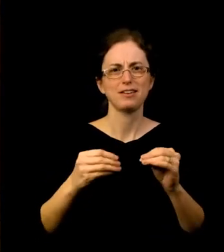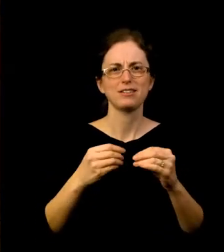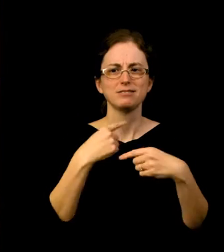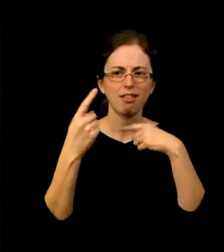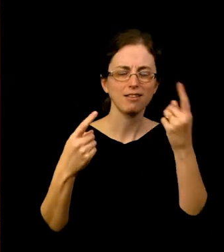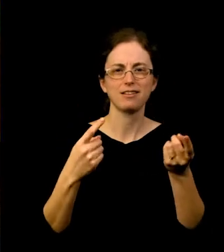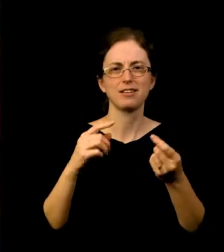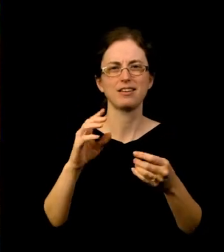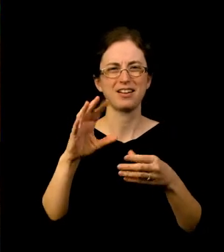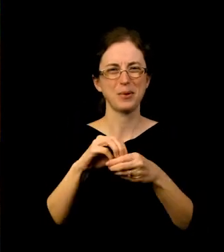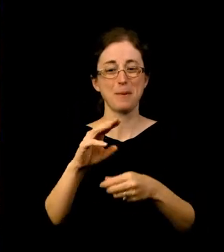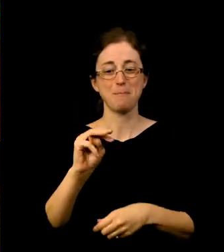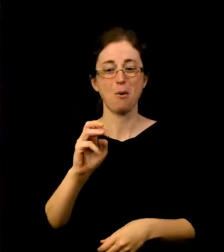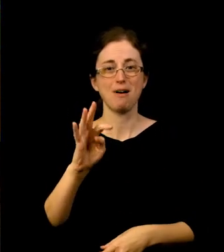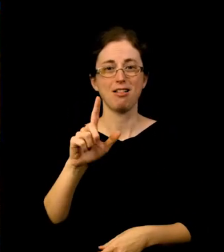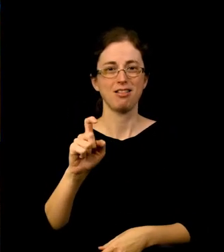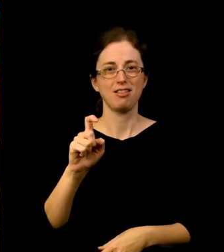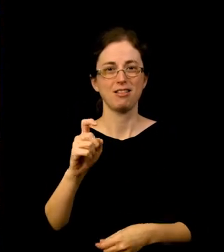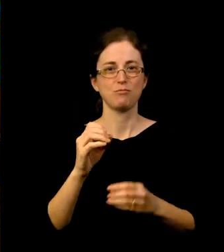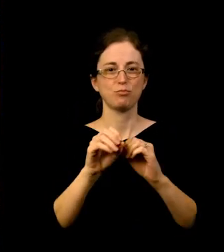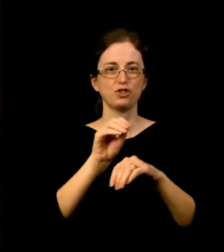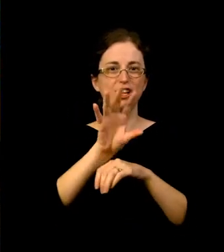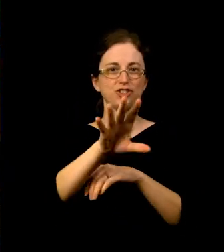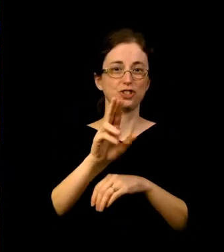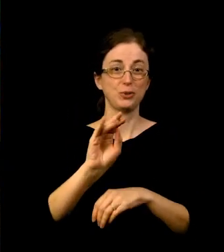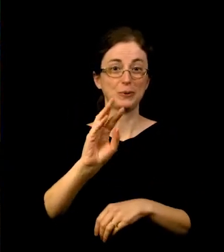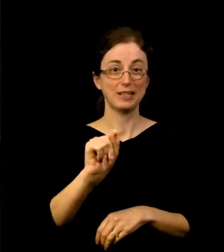having beautiful art up on the walls, all through projection mapping.